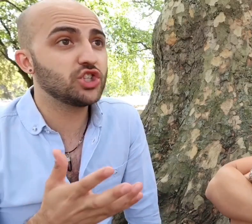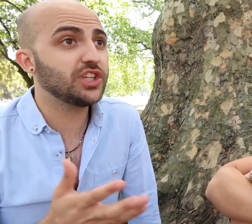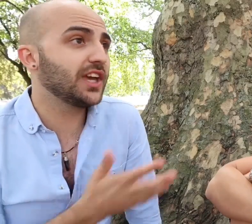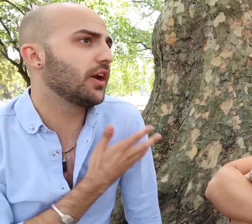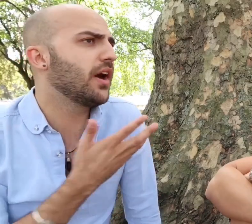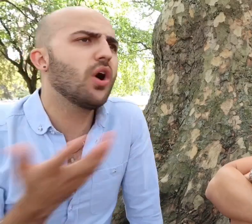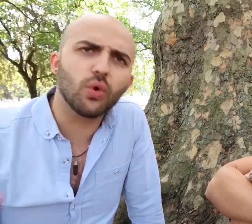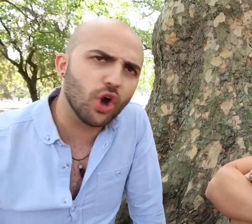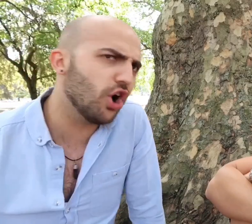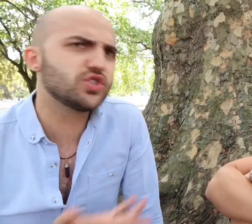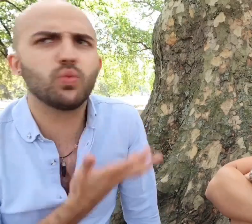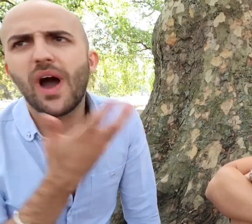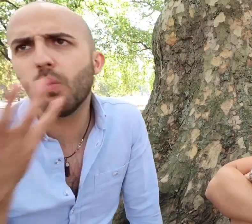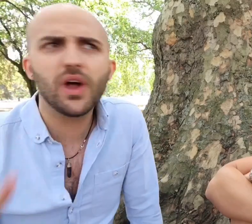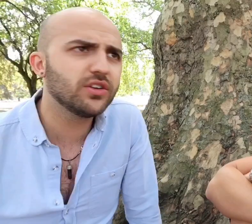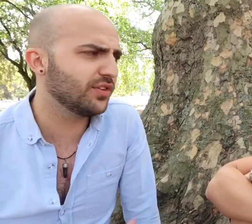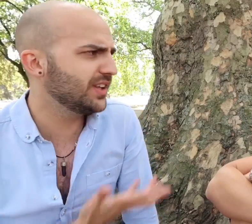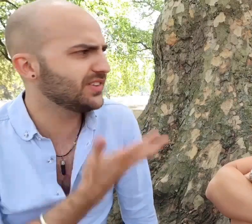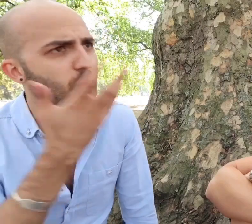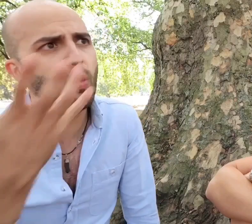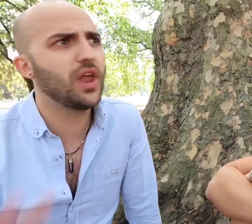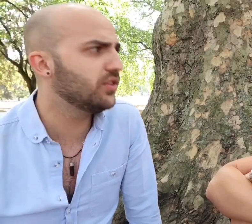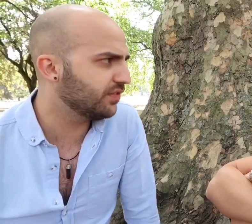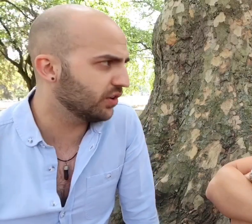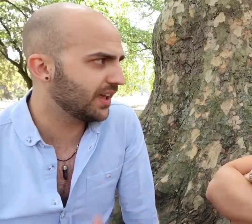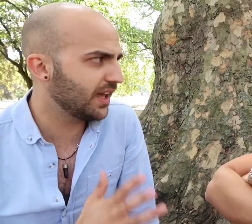watching it going oh gosh how wonderful isn't it wonderful